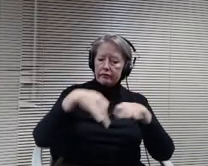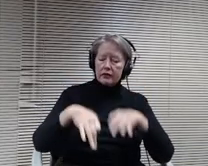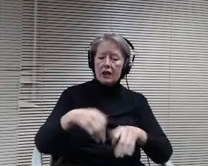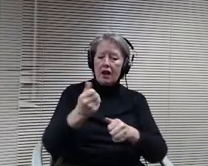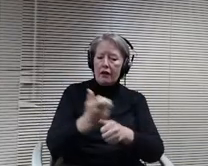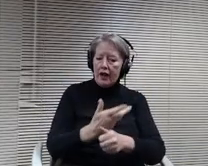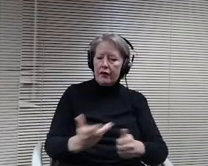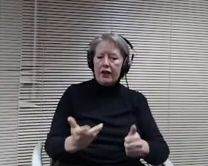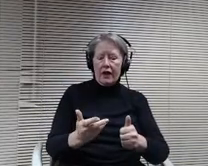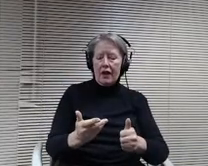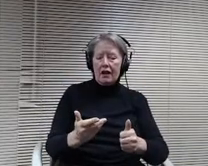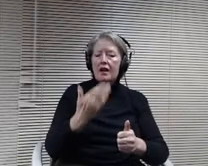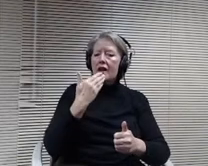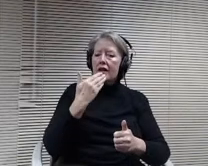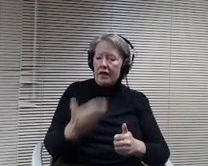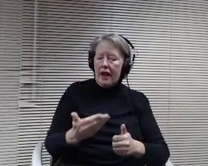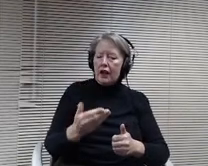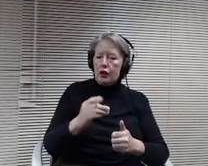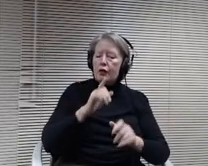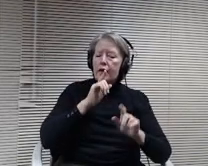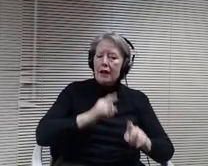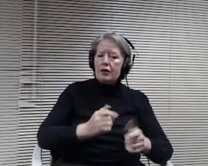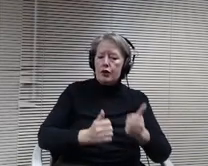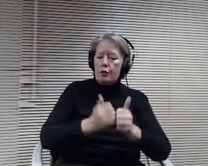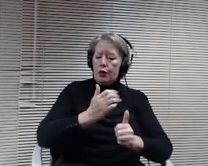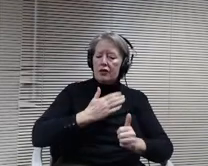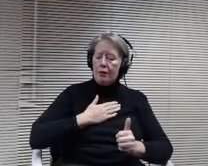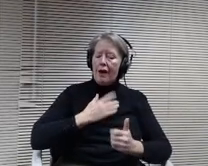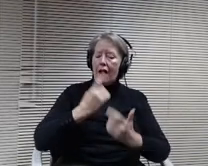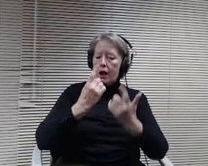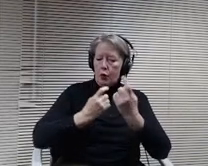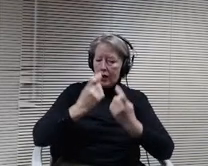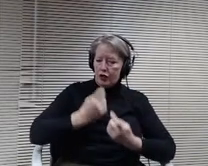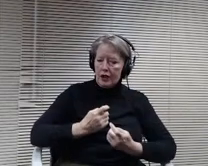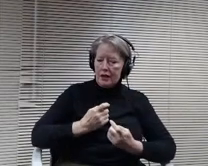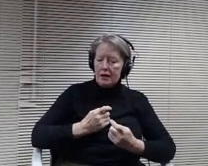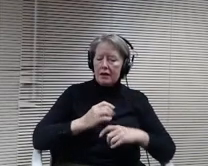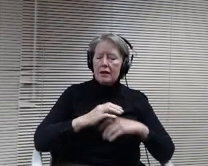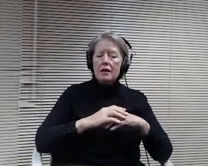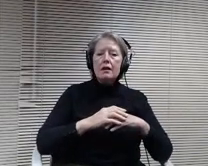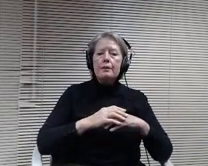kind of two questions you had talked about the vaccinations for the teachers and how nobody is really sure when